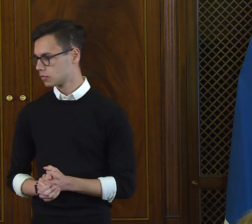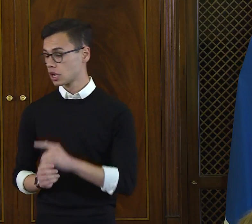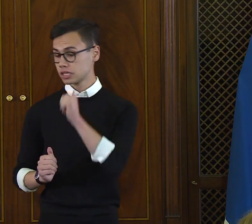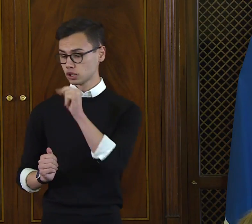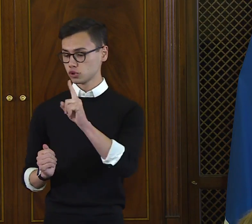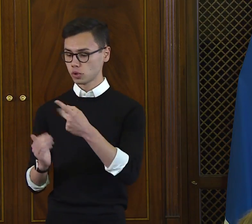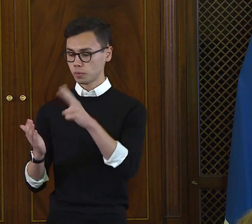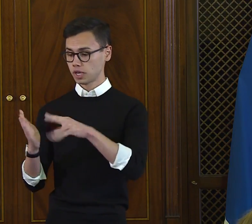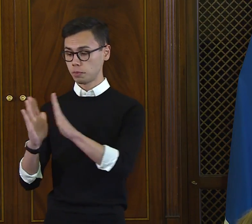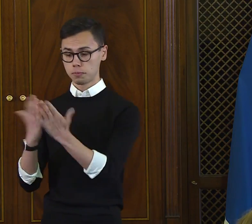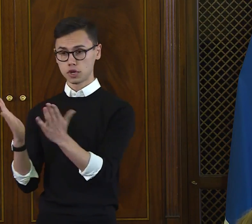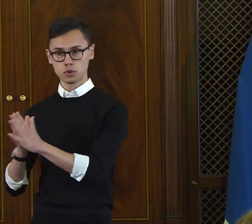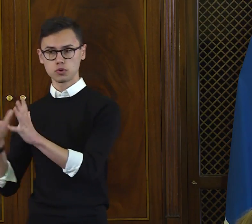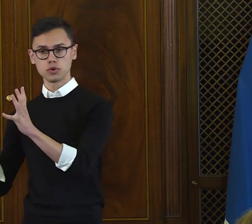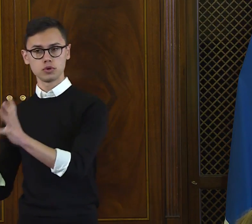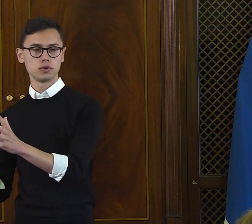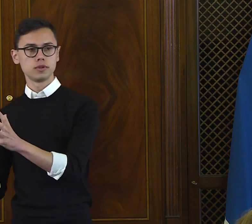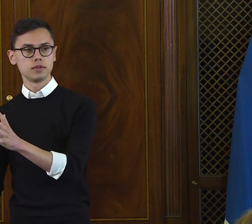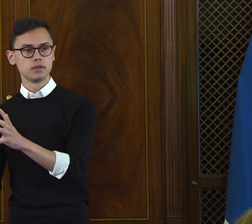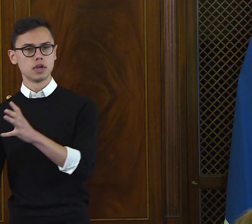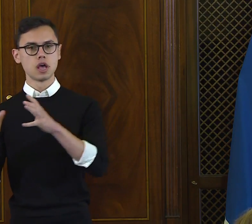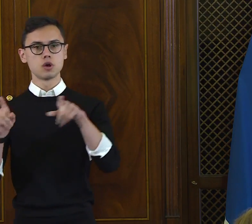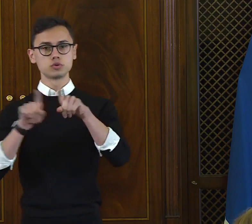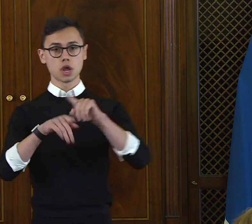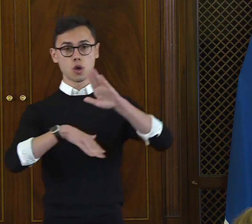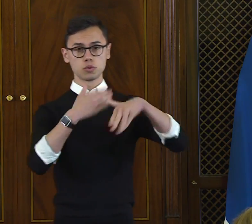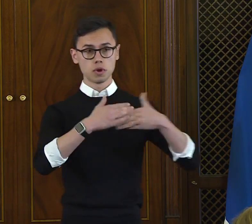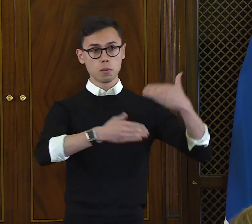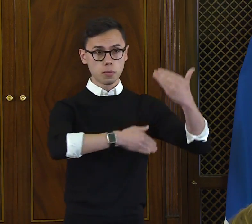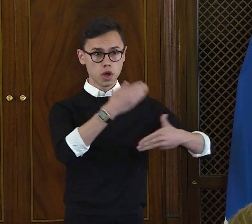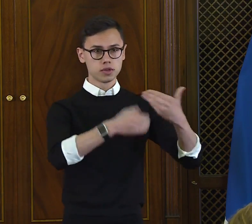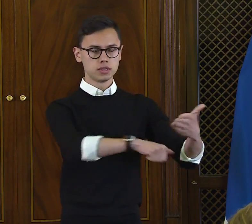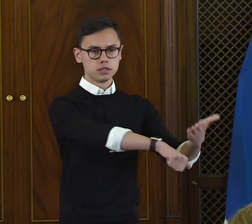In addition to falling in love with books,